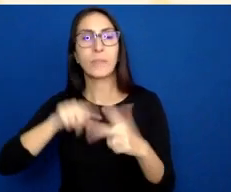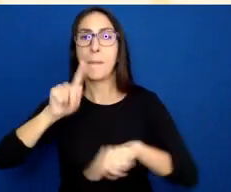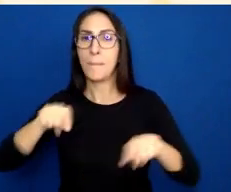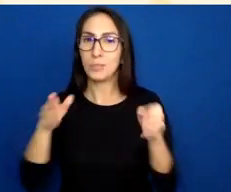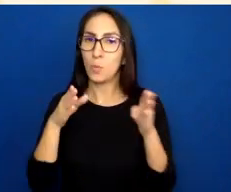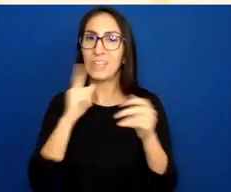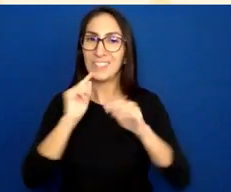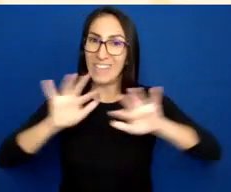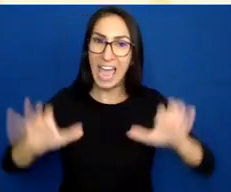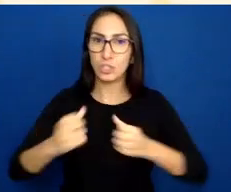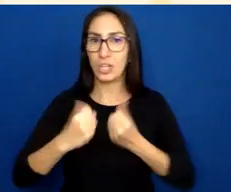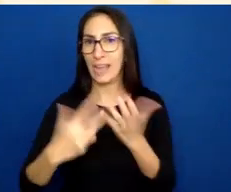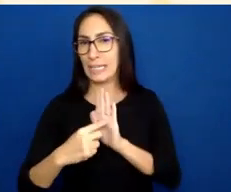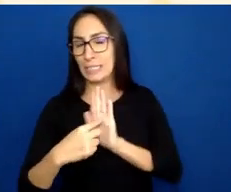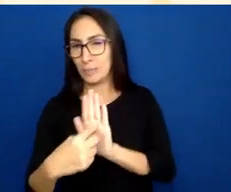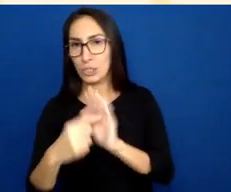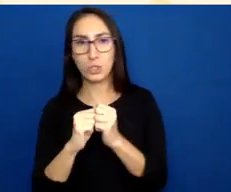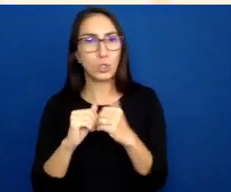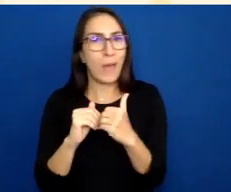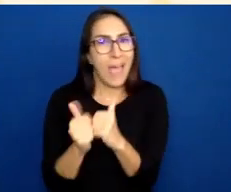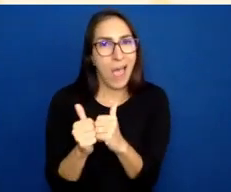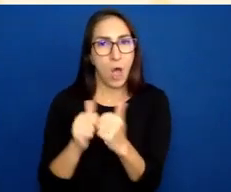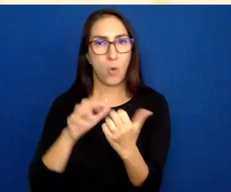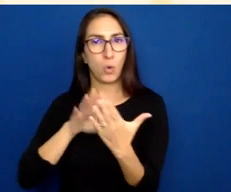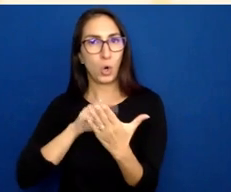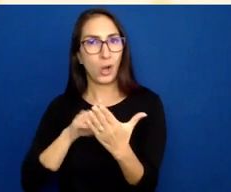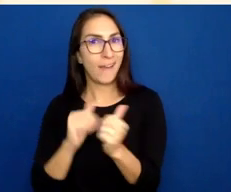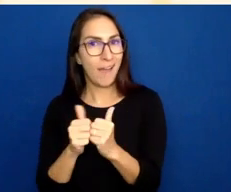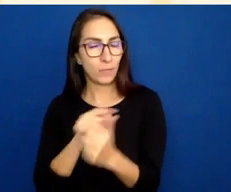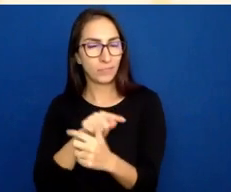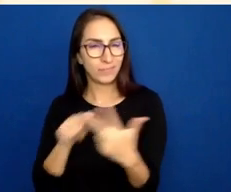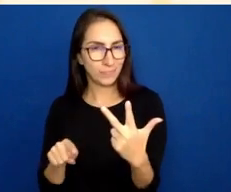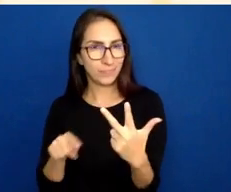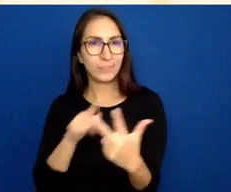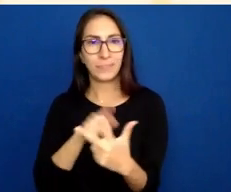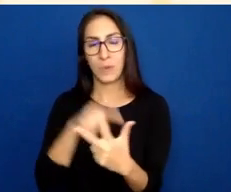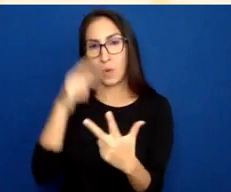So how are we doing the learning? And I'm going to cover each one of these as we move forward.